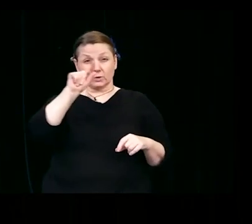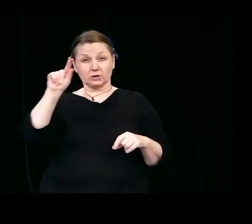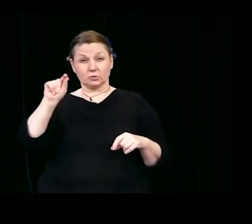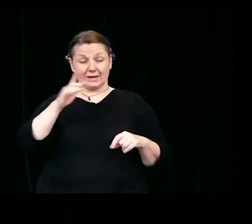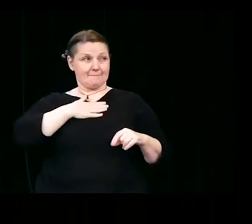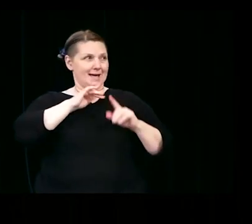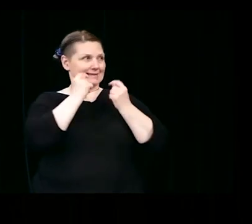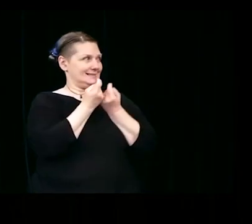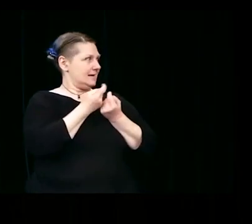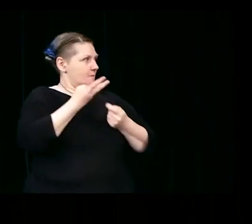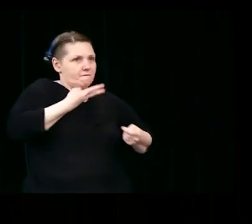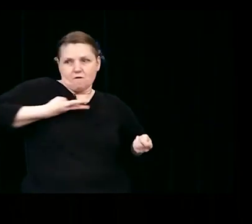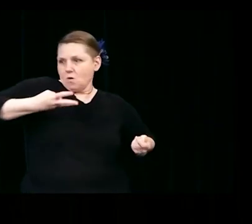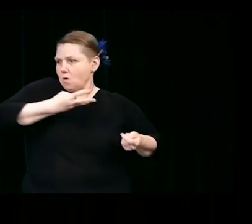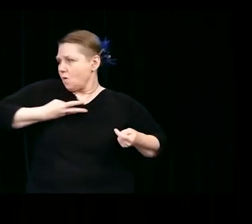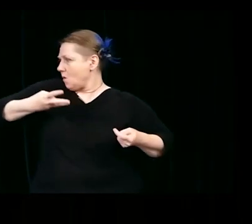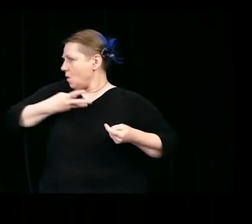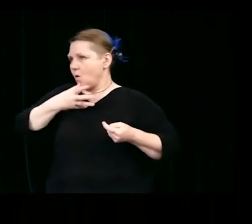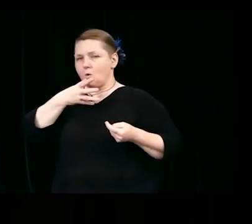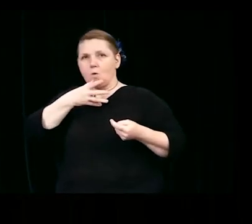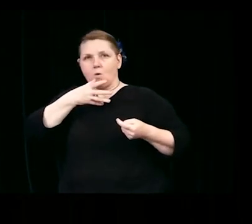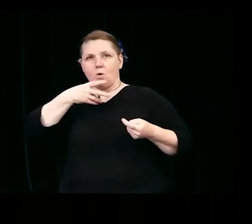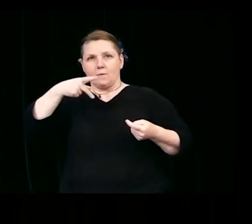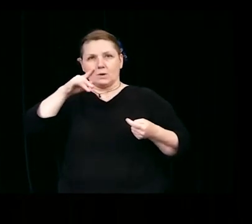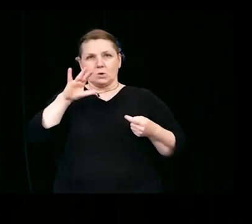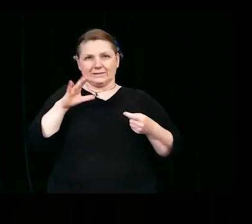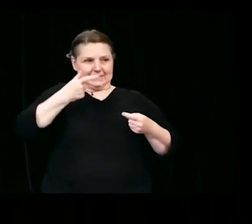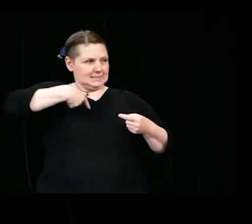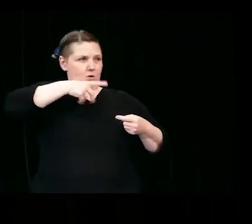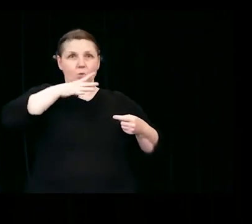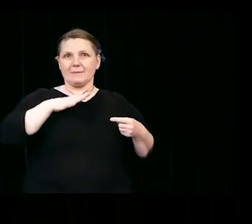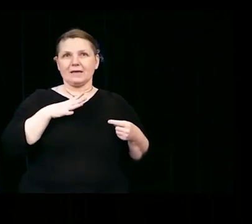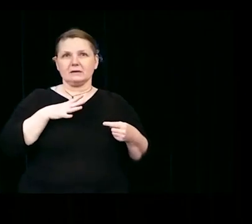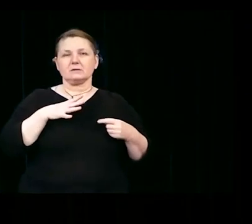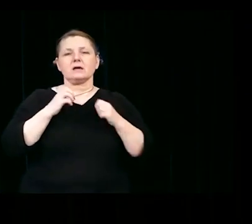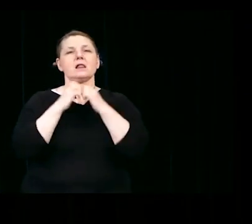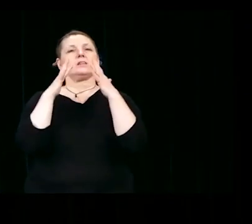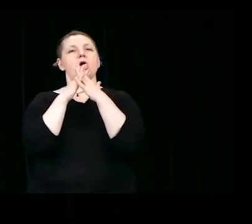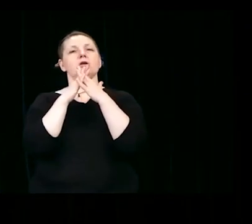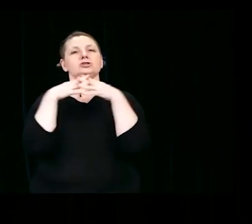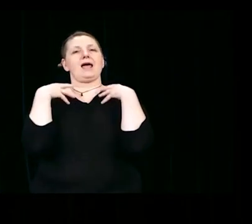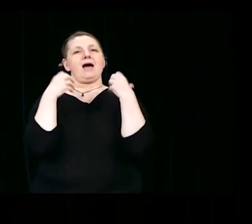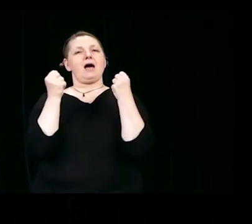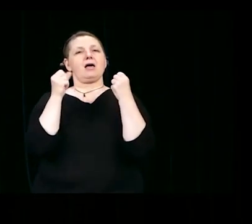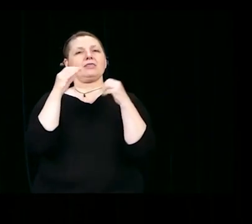my team of four women of color launched our nonprofit, the Women of Color Health Equity Collective.